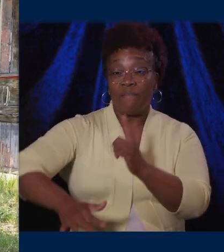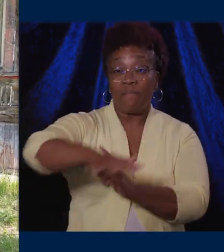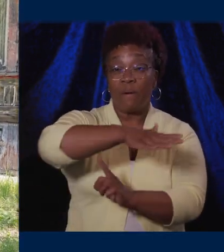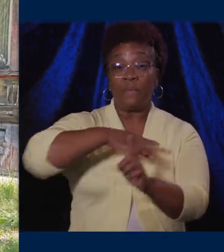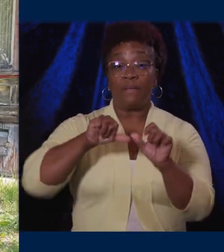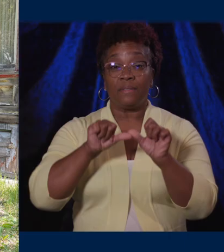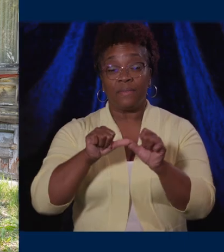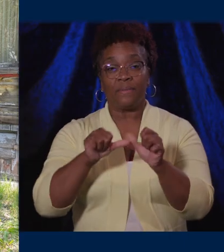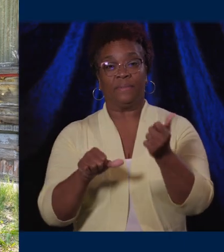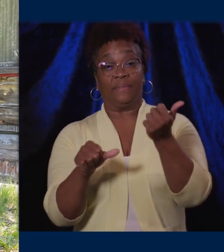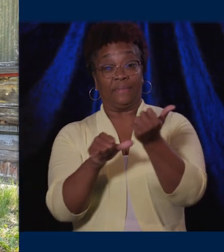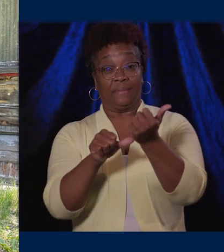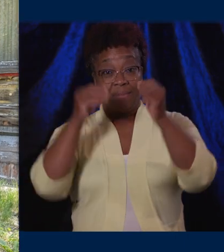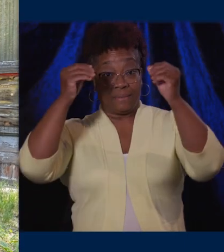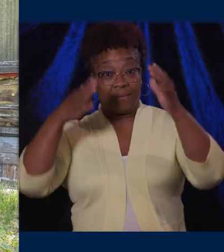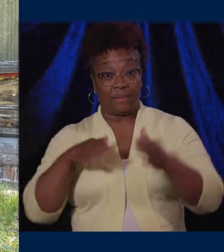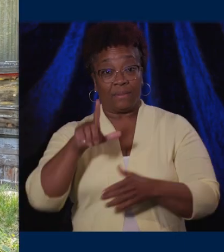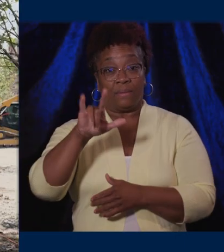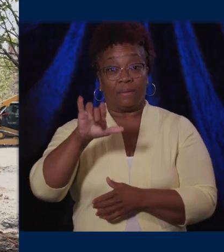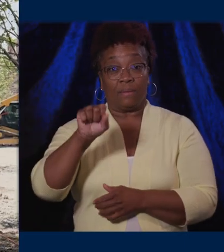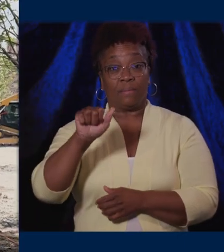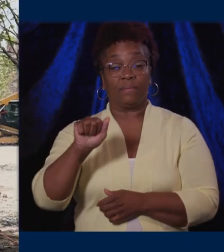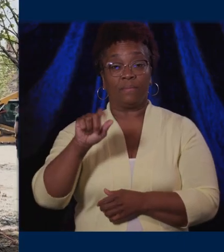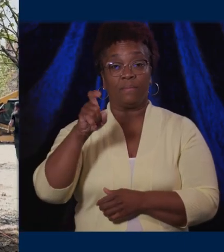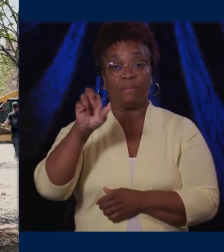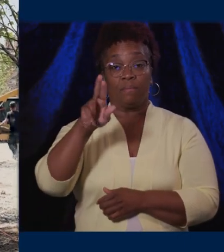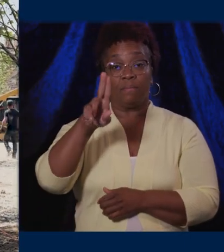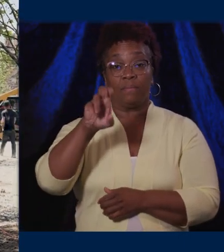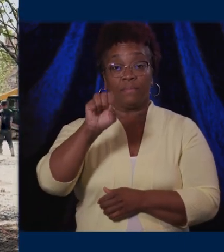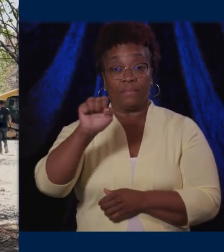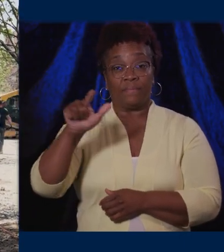of practice Lisa DuRussel and her students are helping Detroit residents navigate